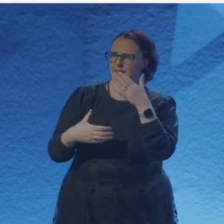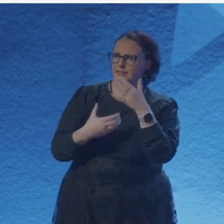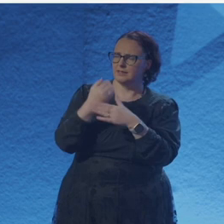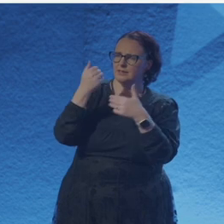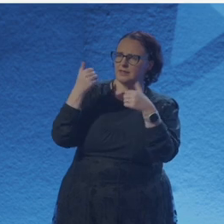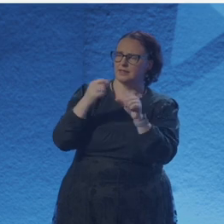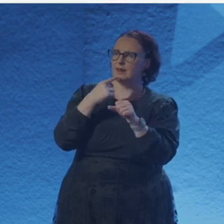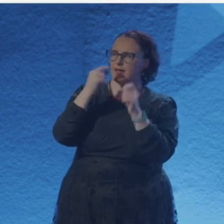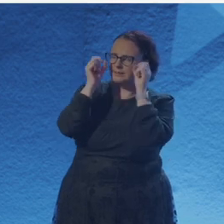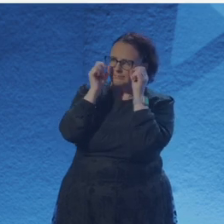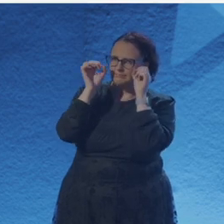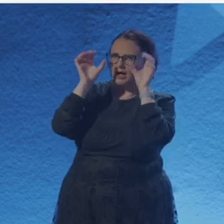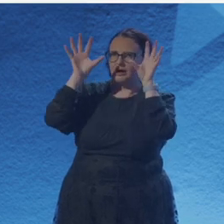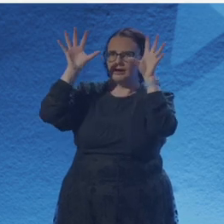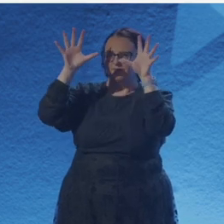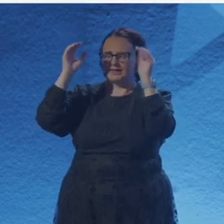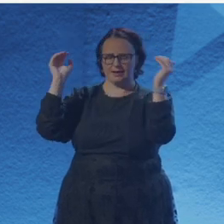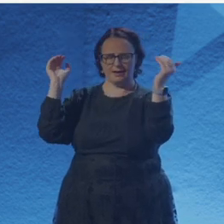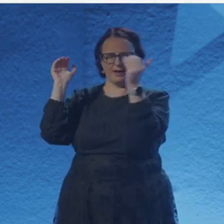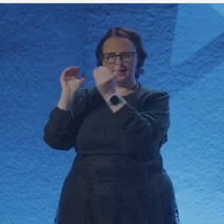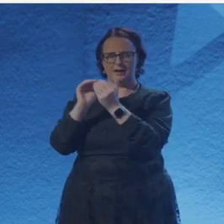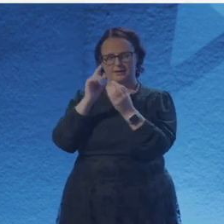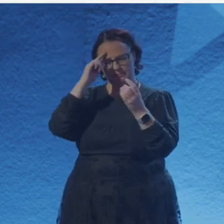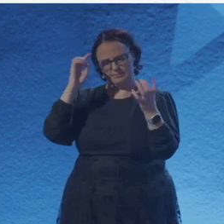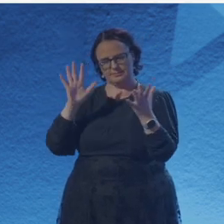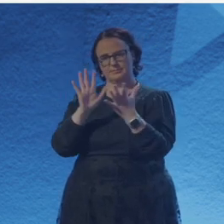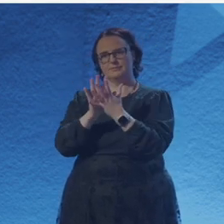Now, on the occasional night of solid sleep, soft smile,